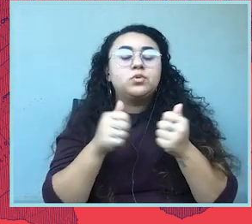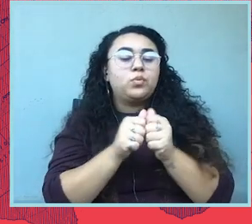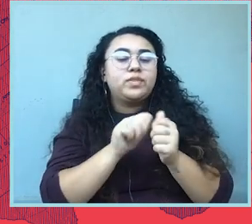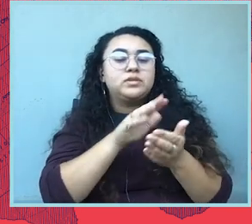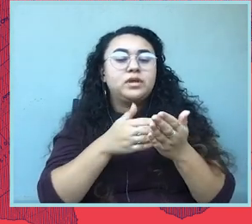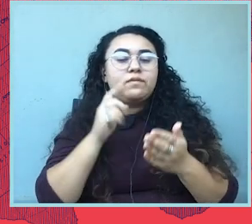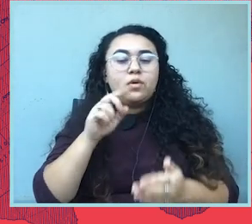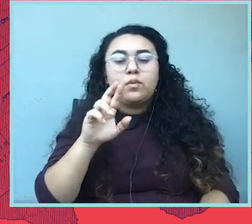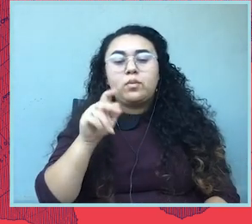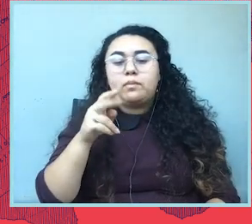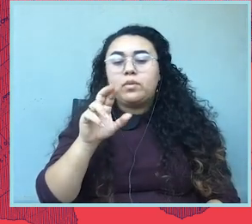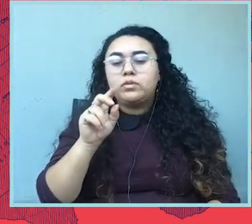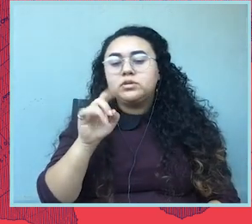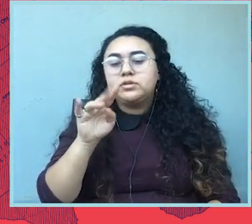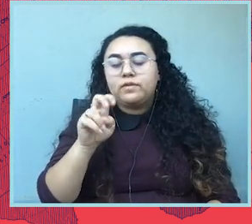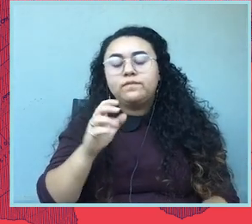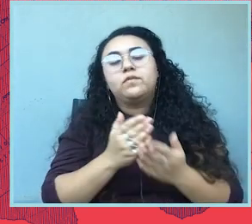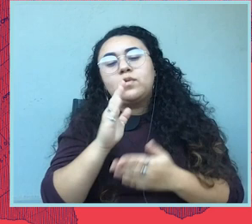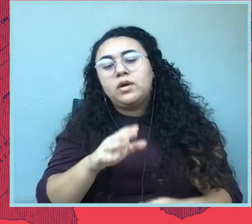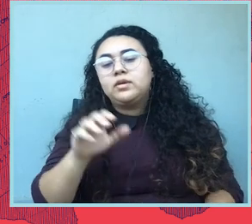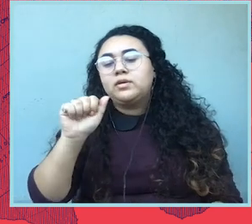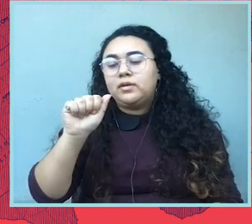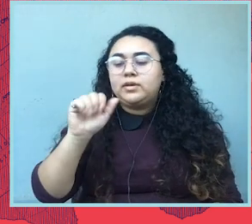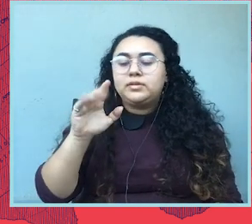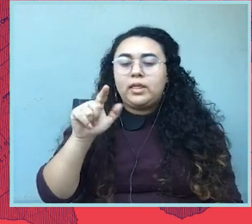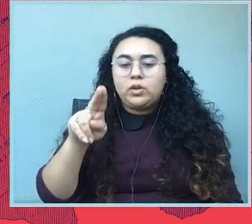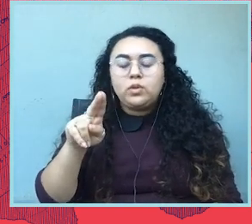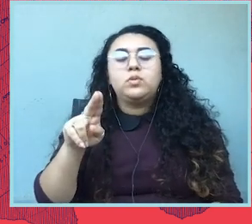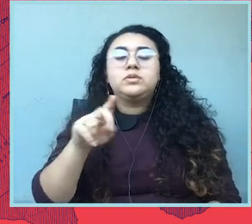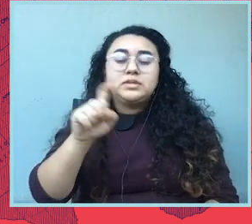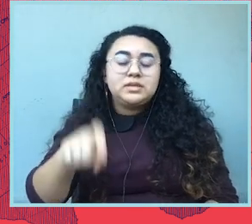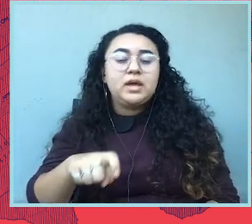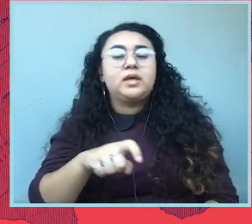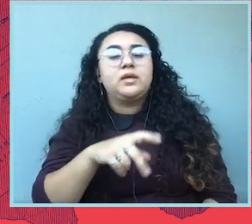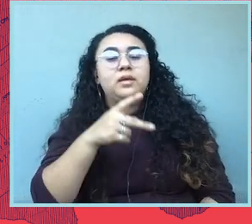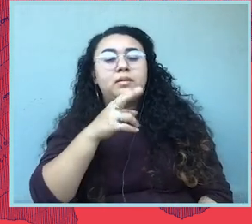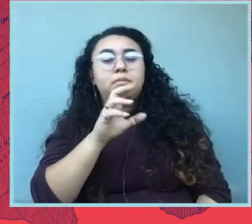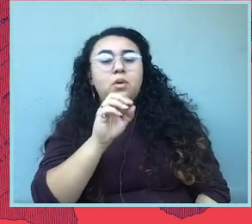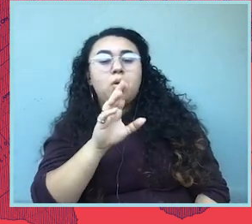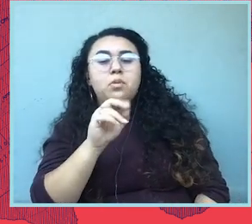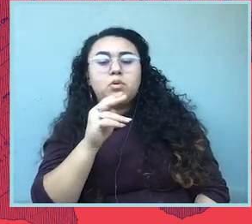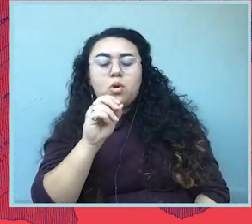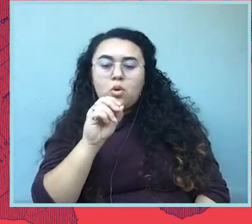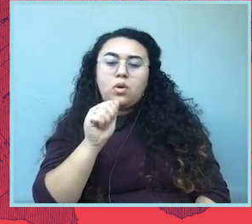ACLU of Texas, Planned Parenthood, the Lawyering Project, and a pro-bono law firm Morrison & Foerster.